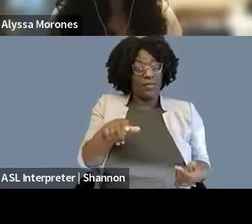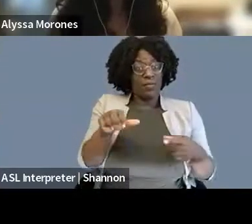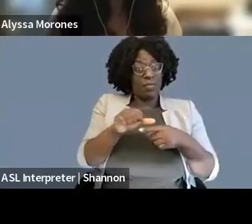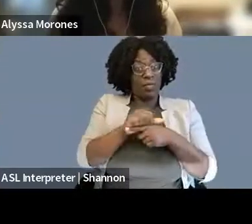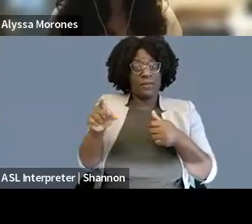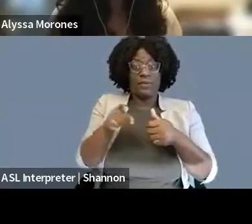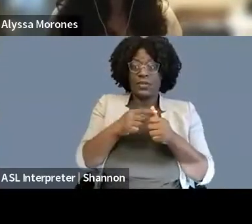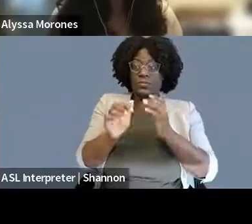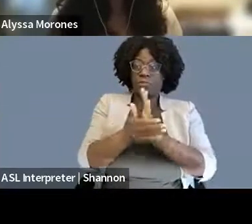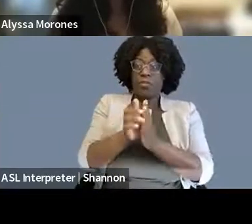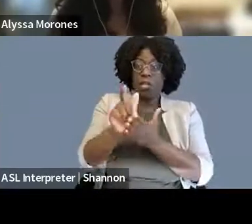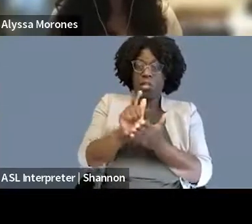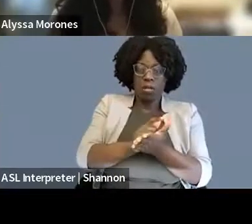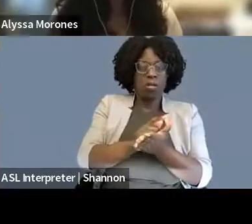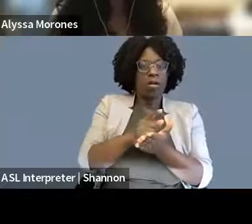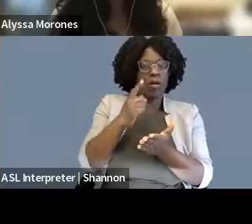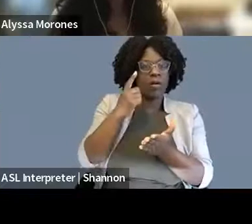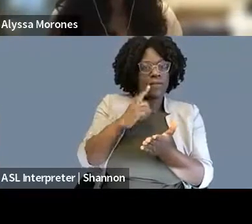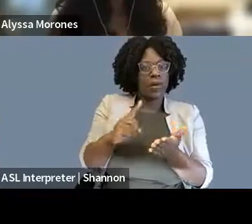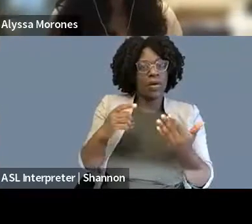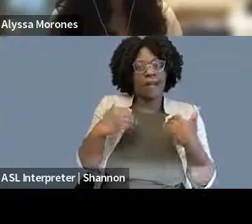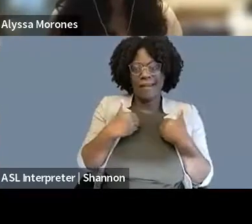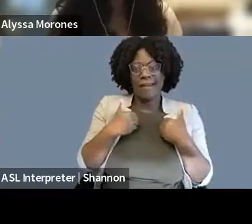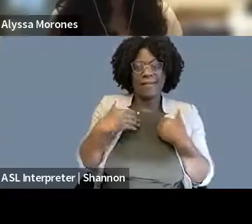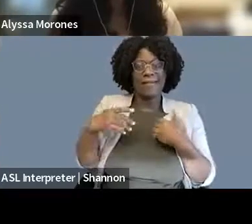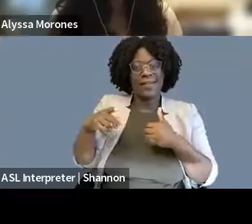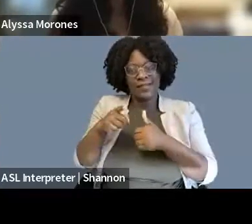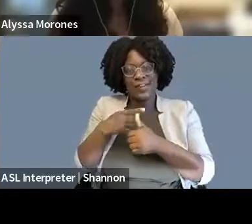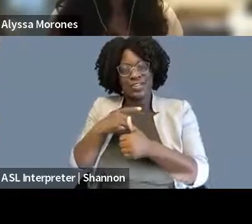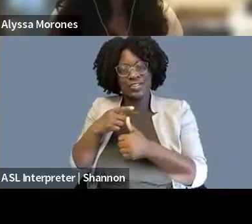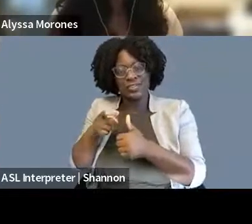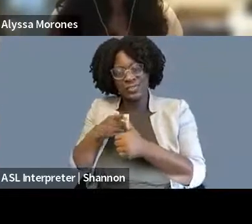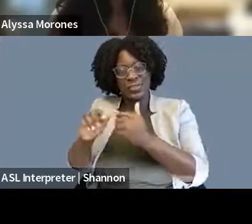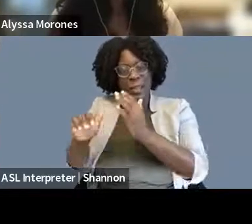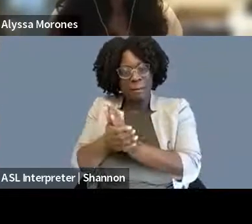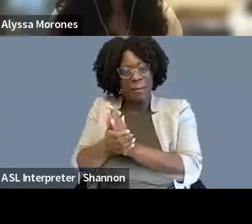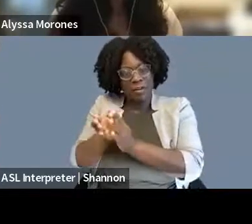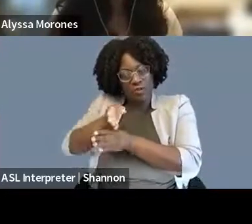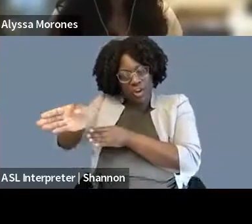I think the traditional model of the job is people who come from a background of protecting journalists and,